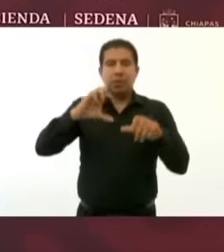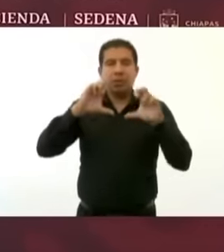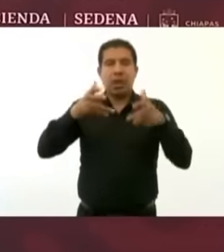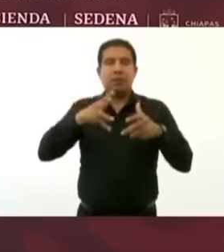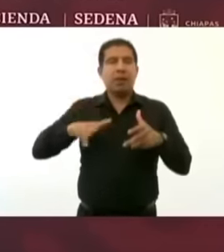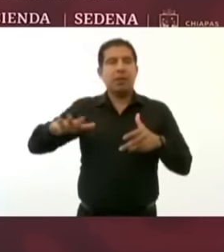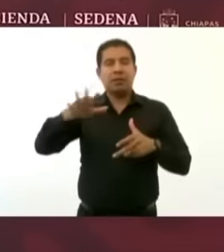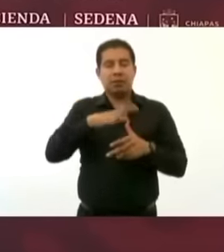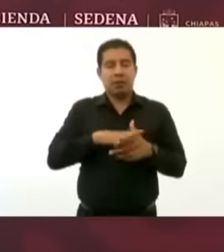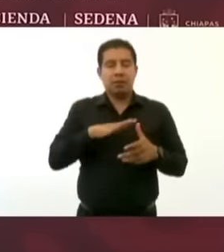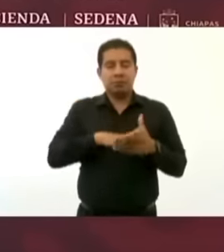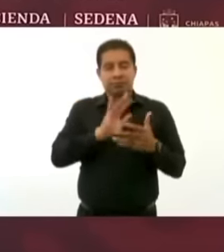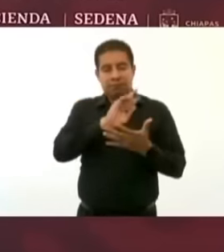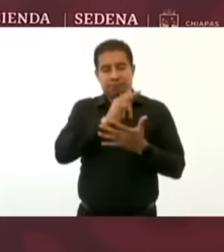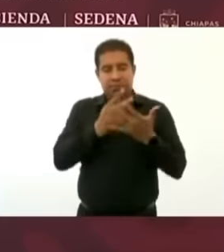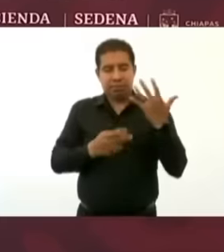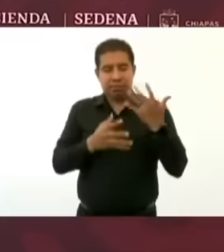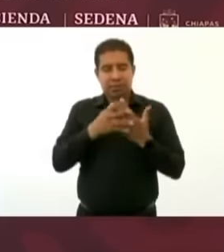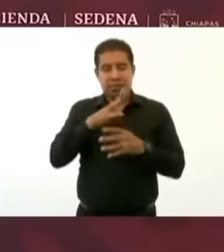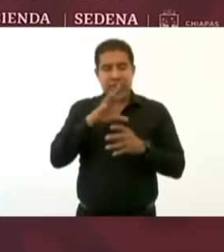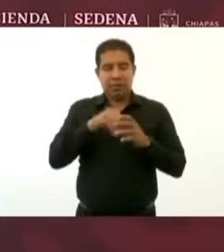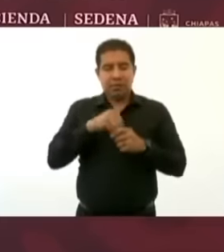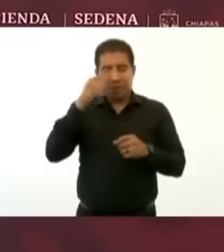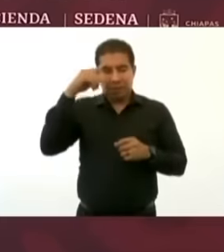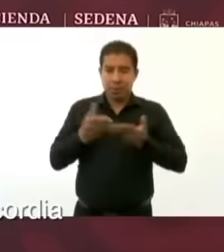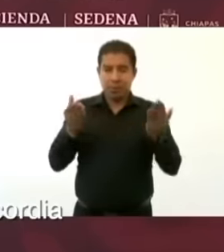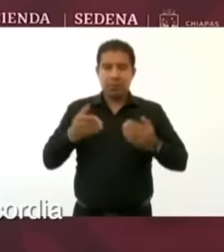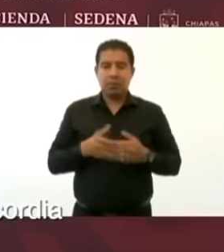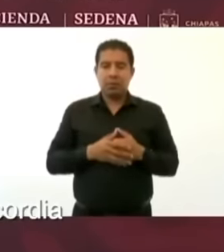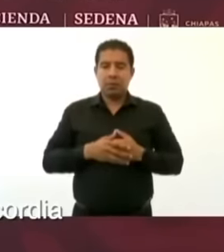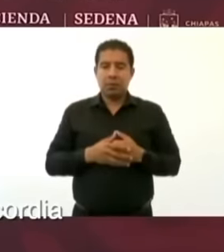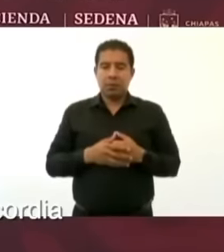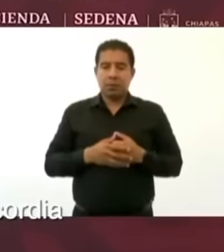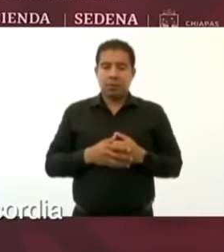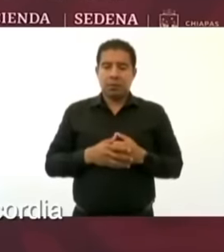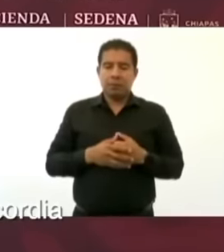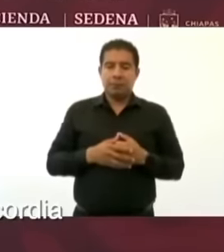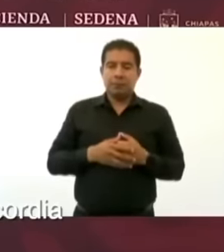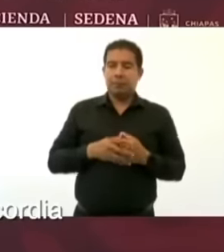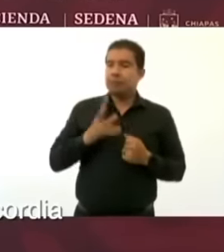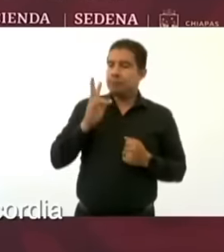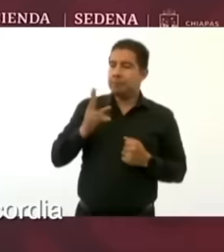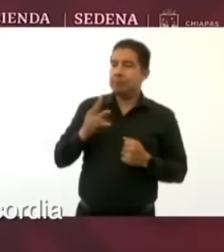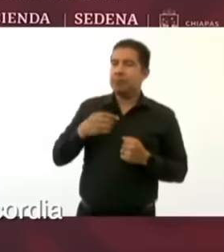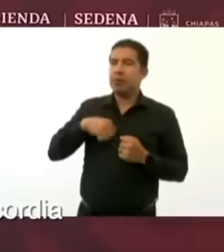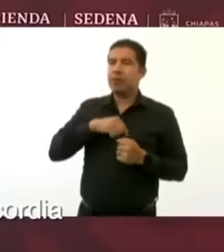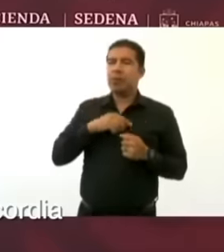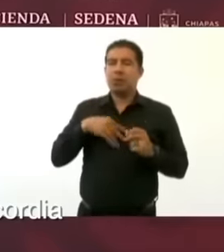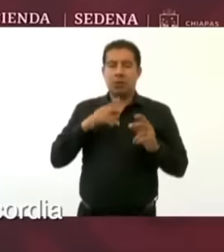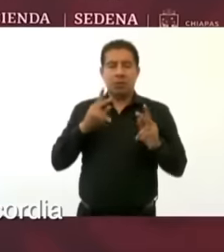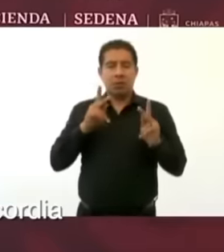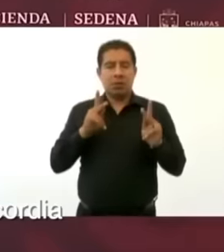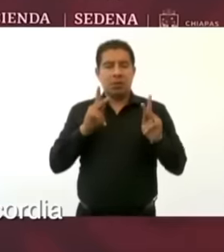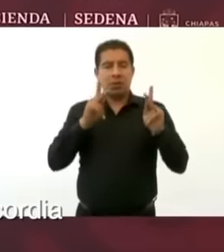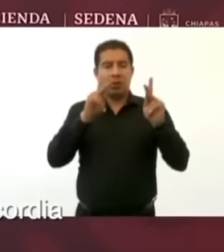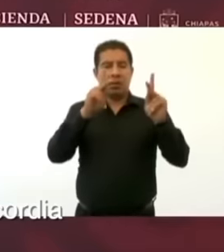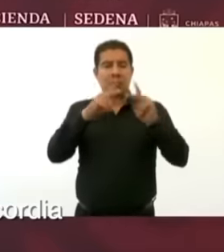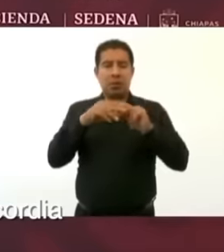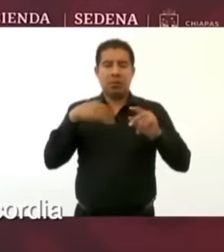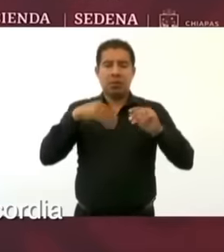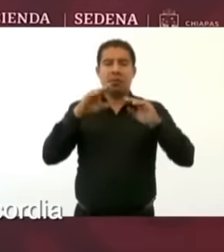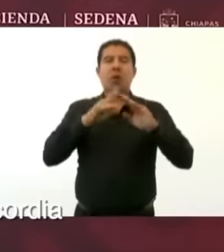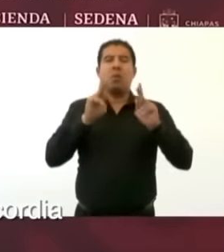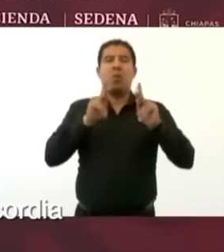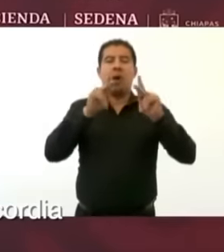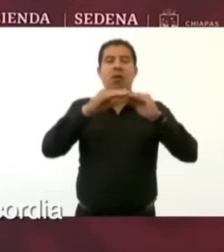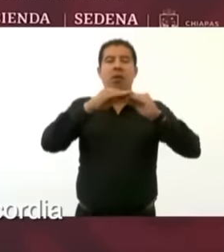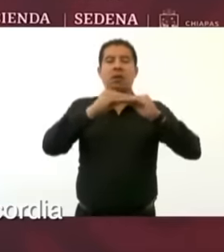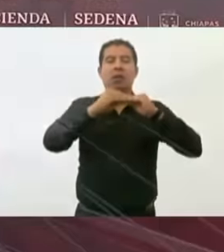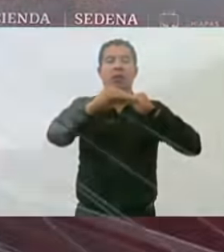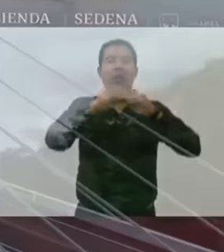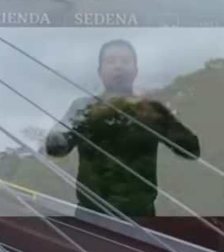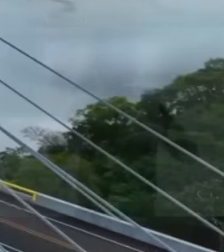structural programs we will finish the cable-stayed bridge of La Concordia the